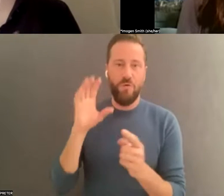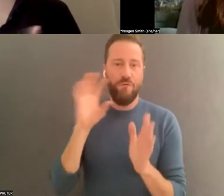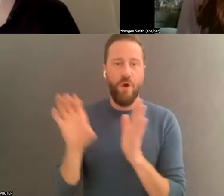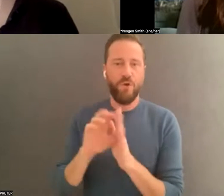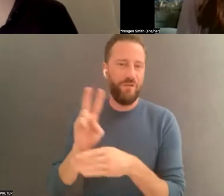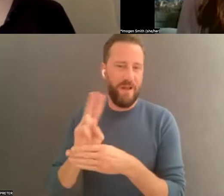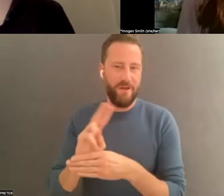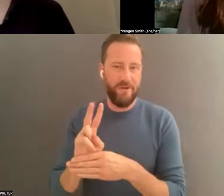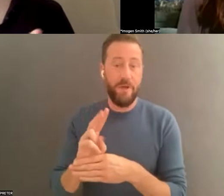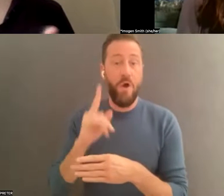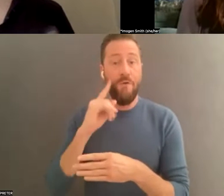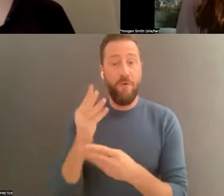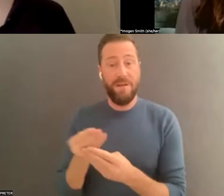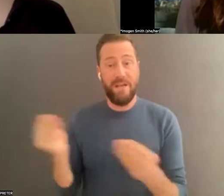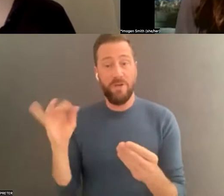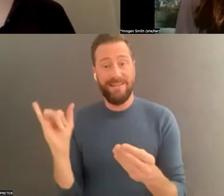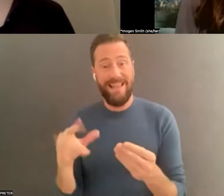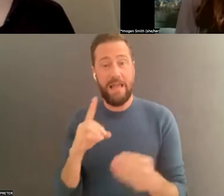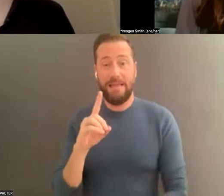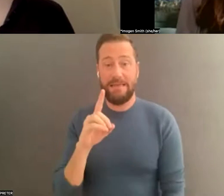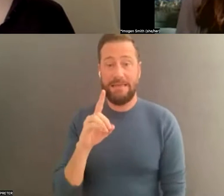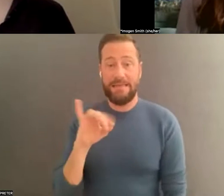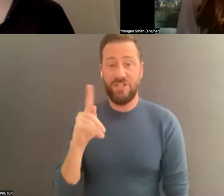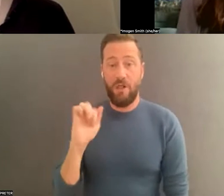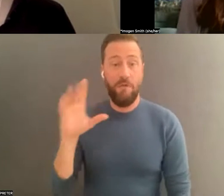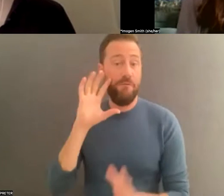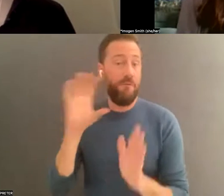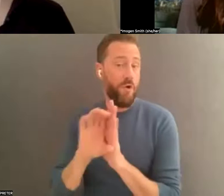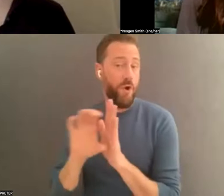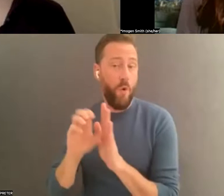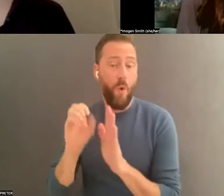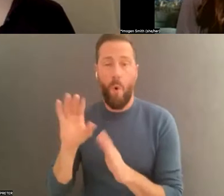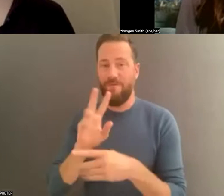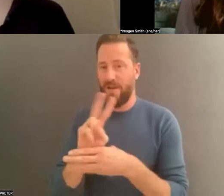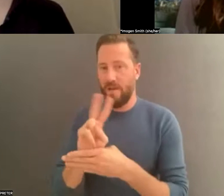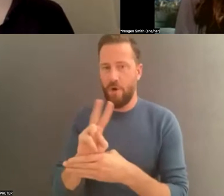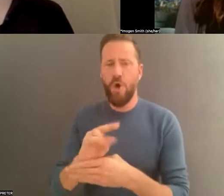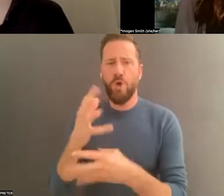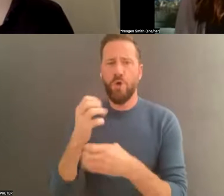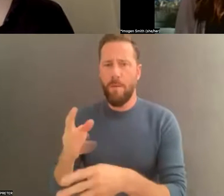a digital photo or video, you really want key information like the date, the